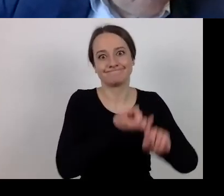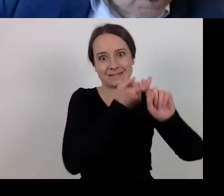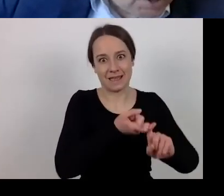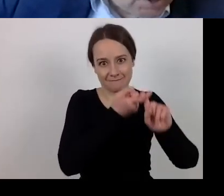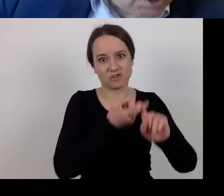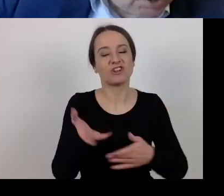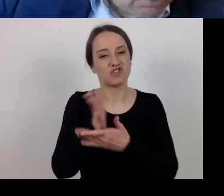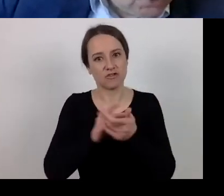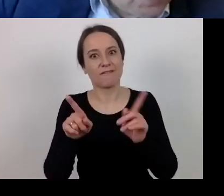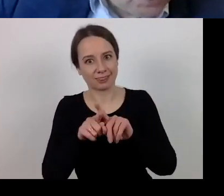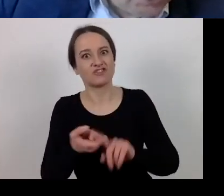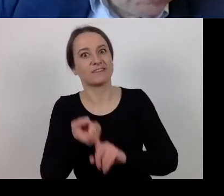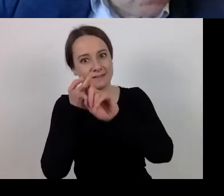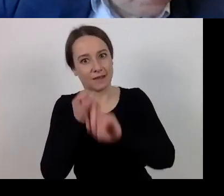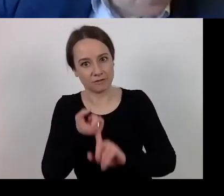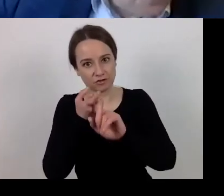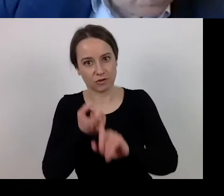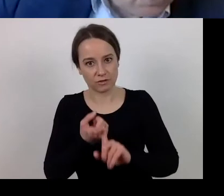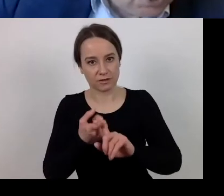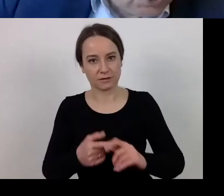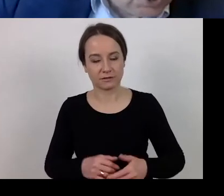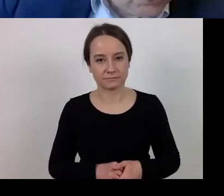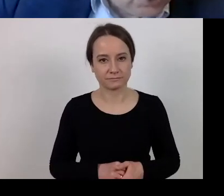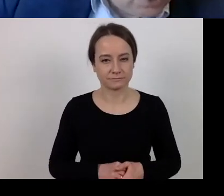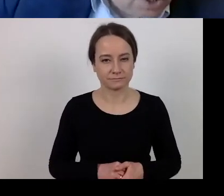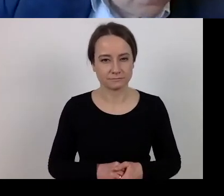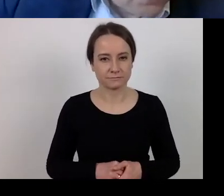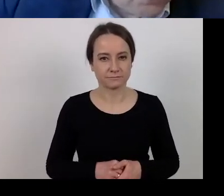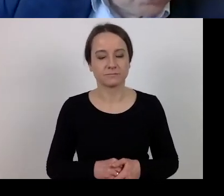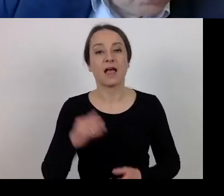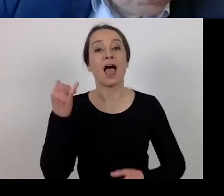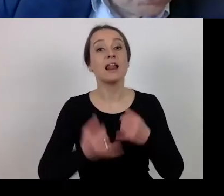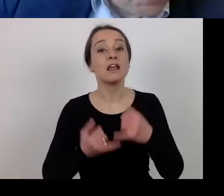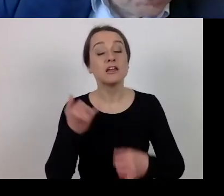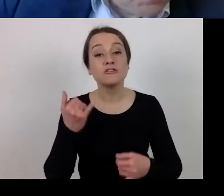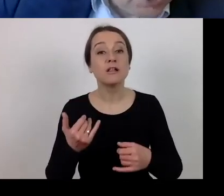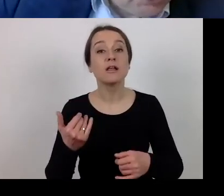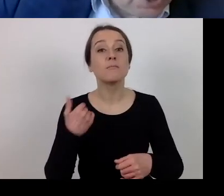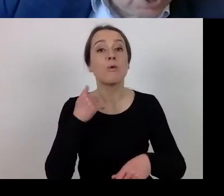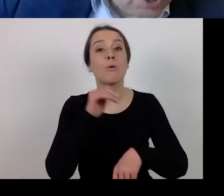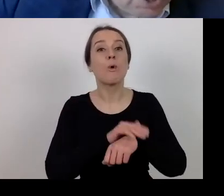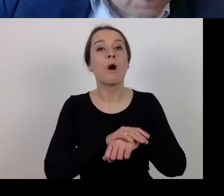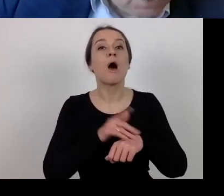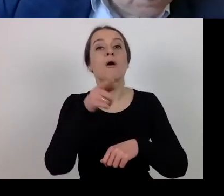but for such cases, as far as subsection 6/5 is concerned,